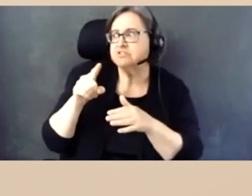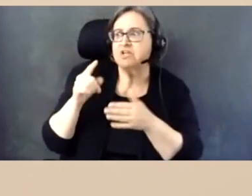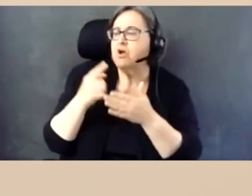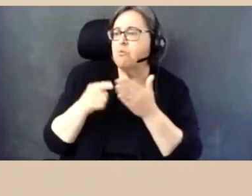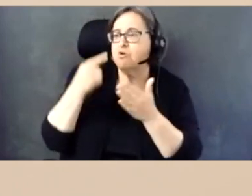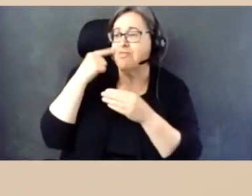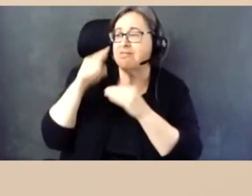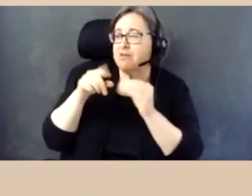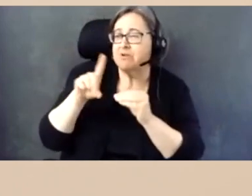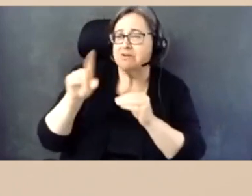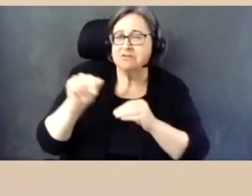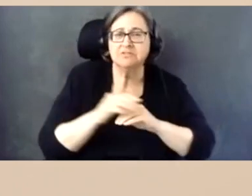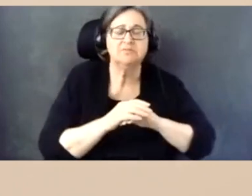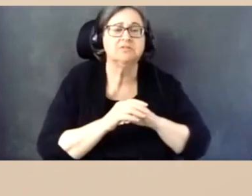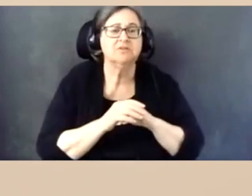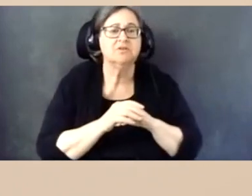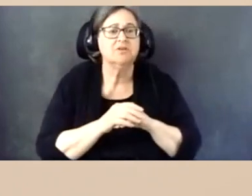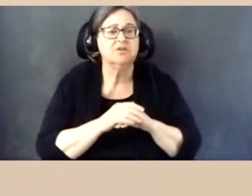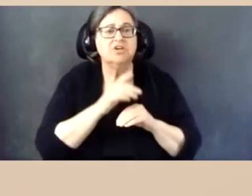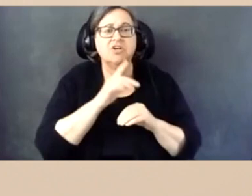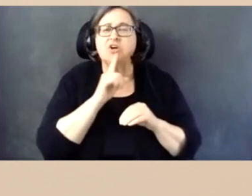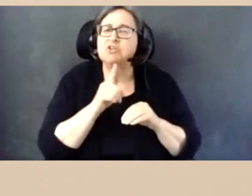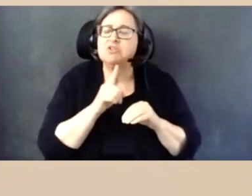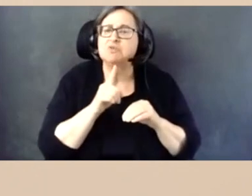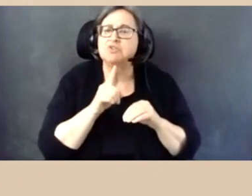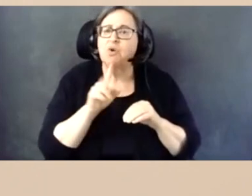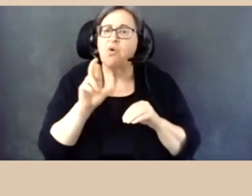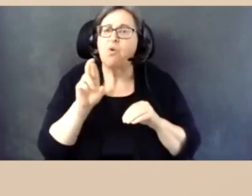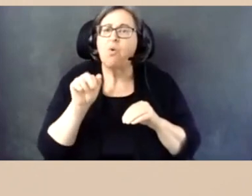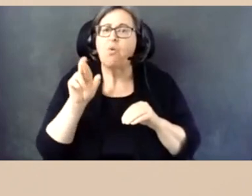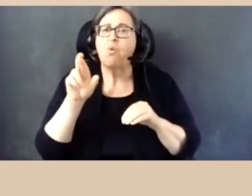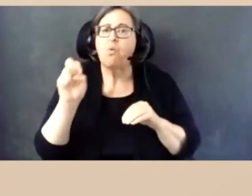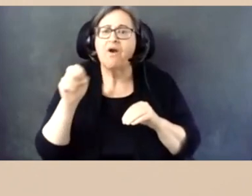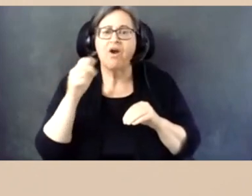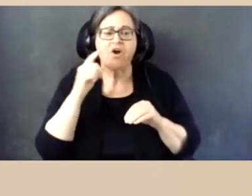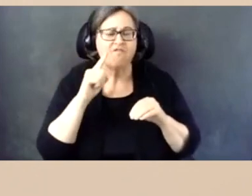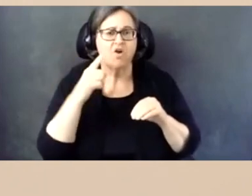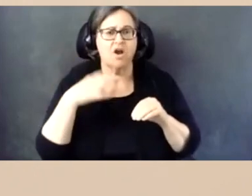It continues to be rare for candidates - for any office - to have sections of their platform